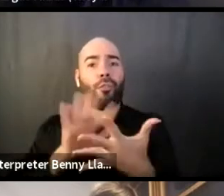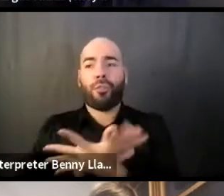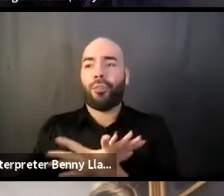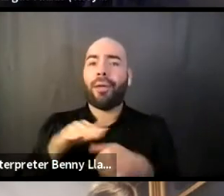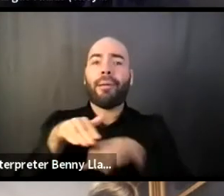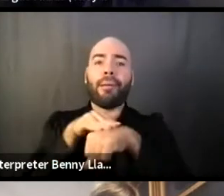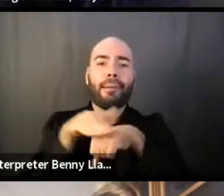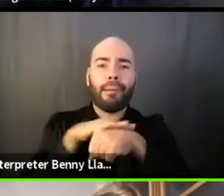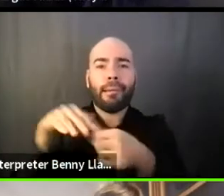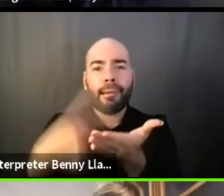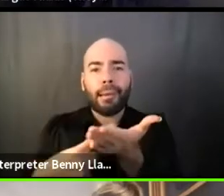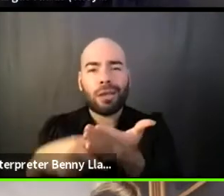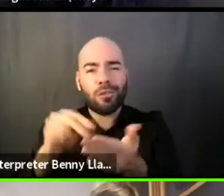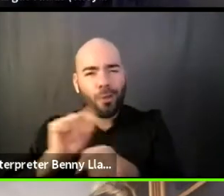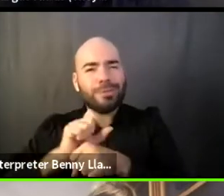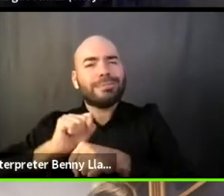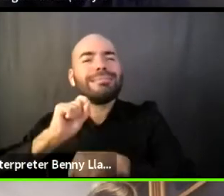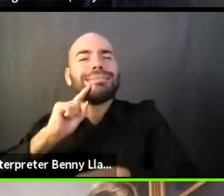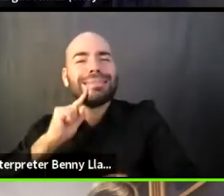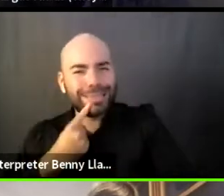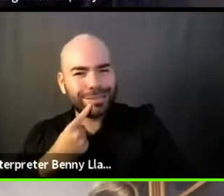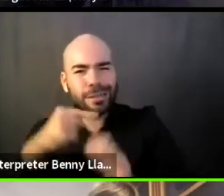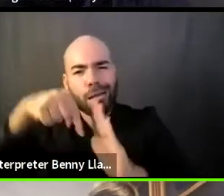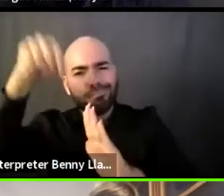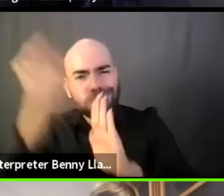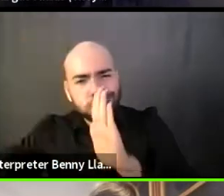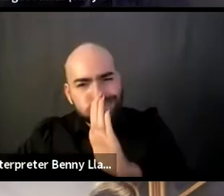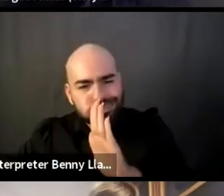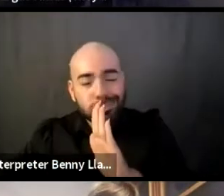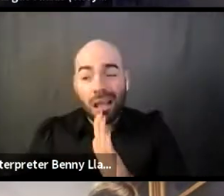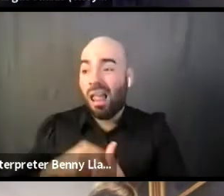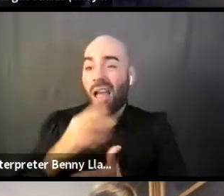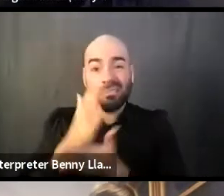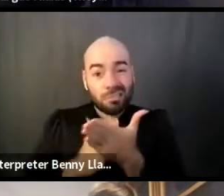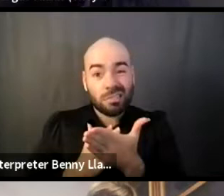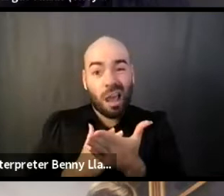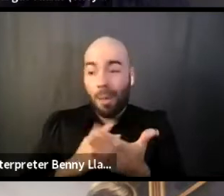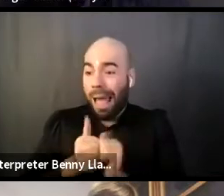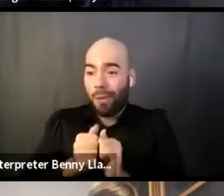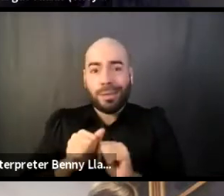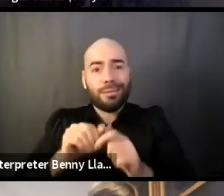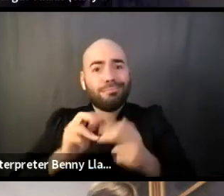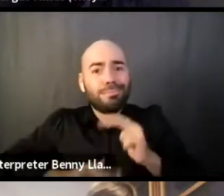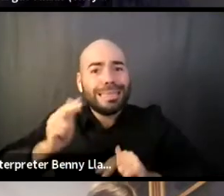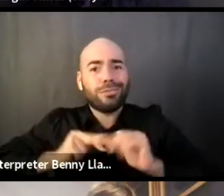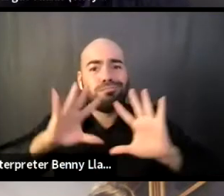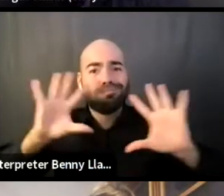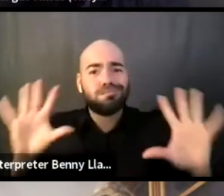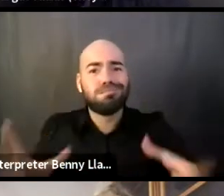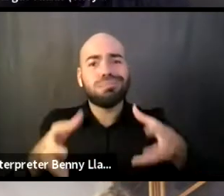the operationalizing of coalition building. You know, I'm really with, as you were talking,